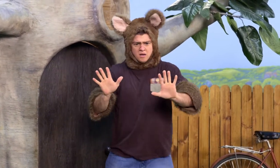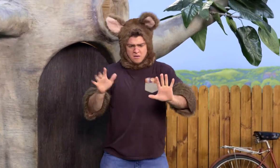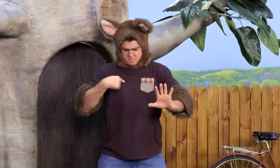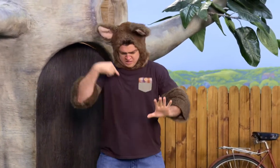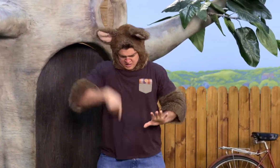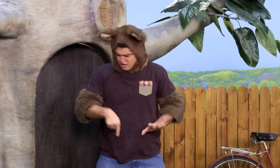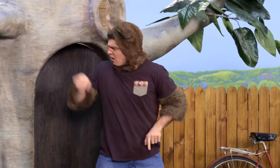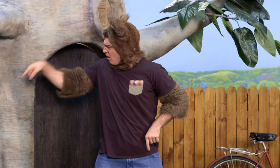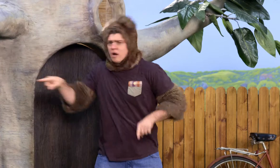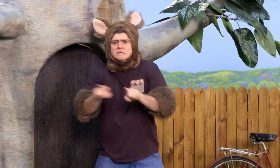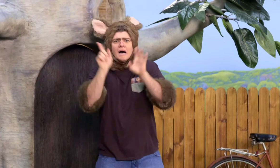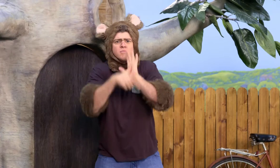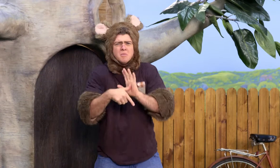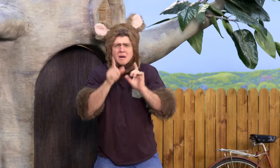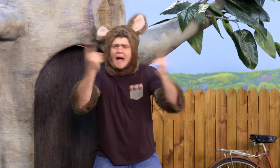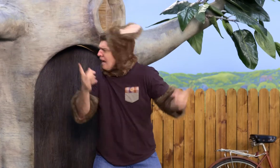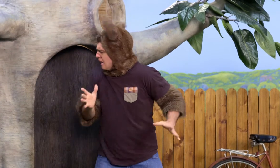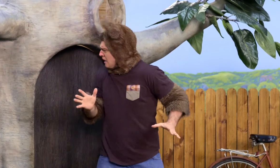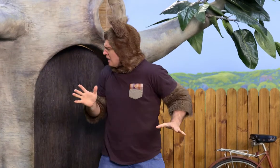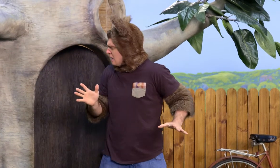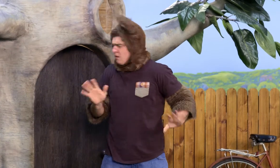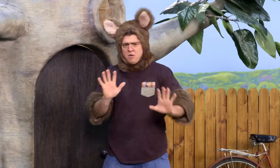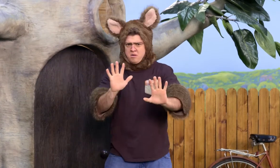But wait - I can't be here and there at the same time.